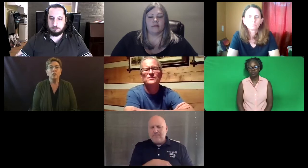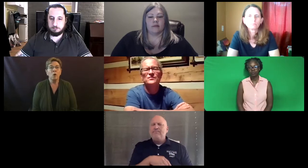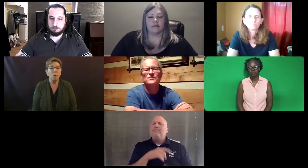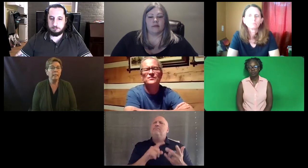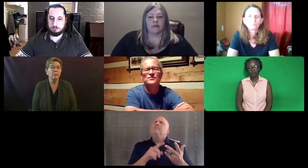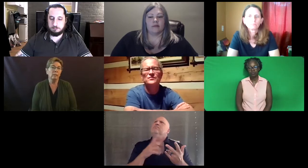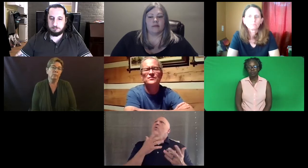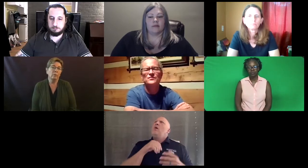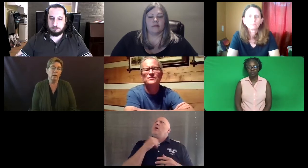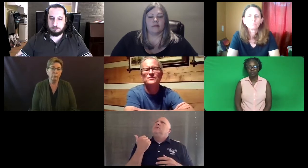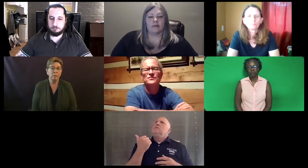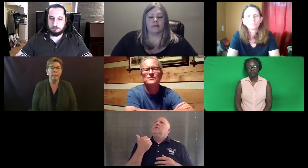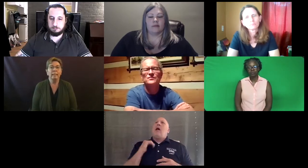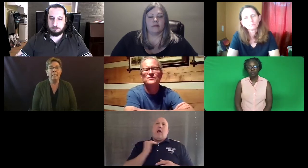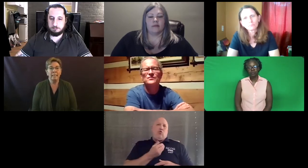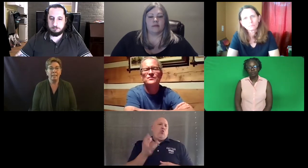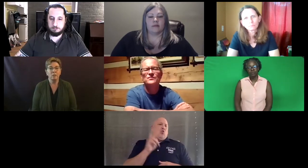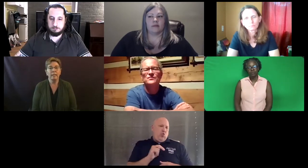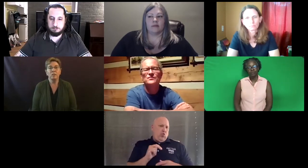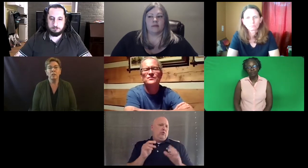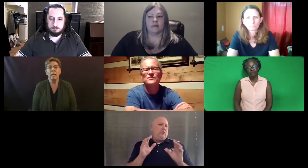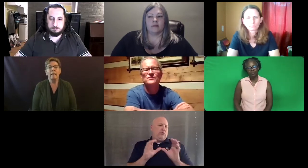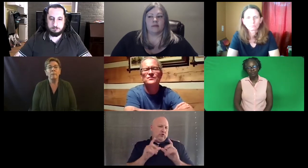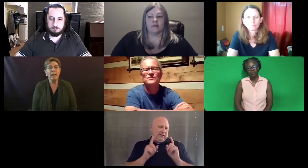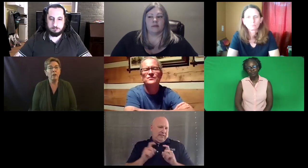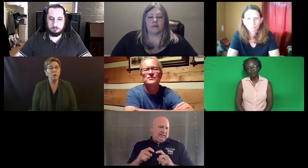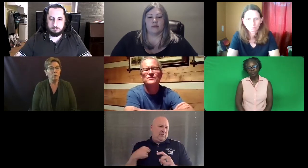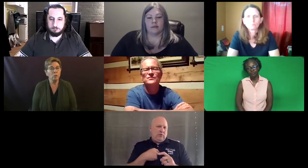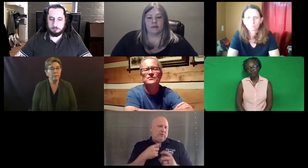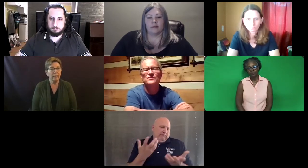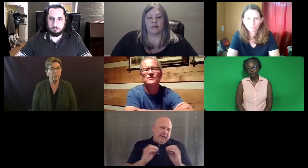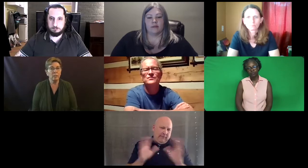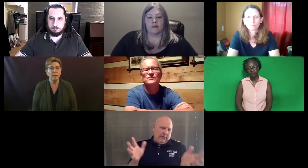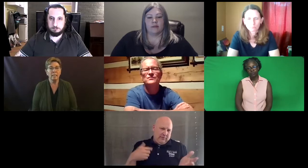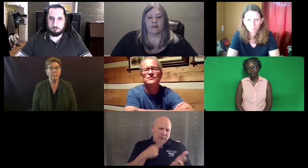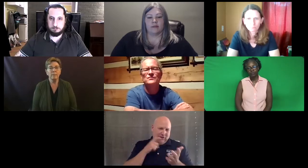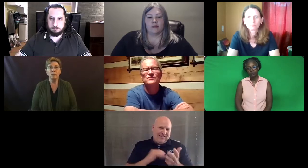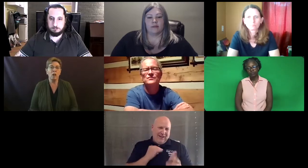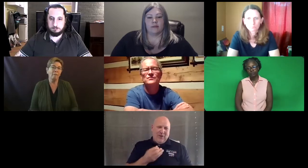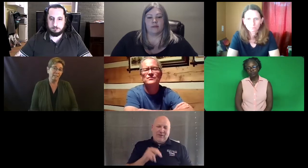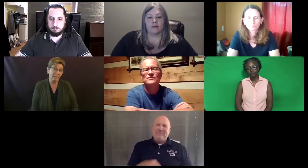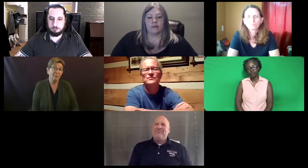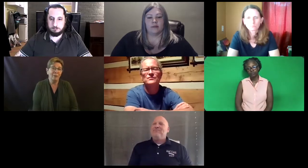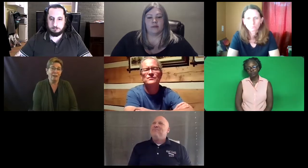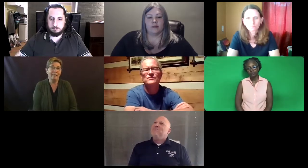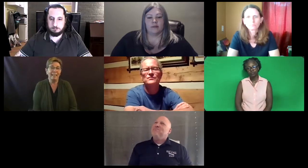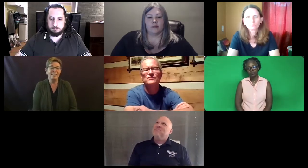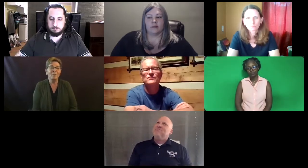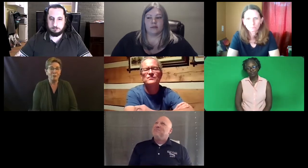So then we have our own certification assessments, which obviously we recognize our own.